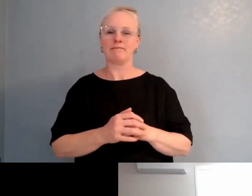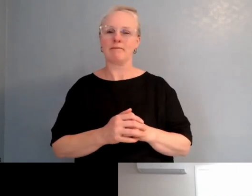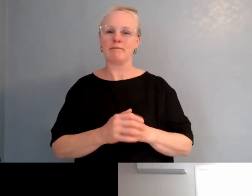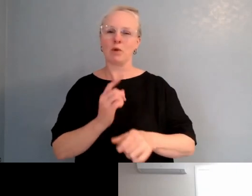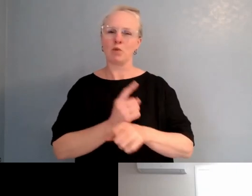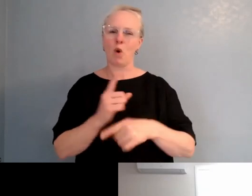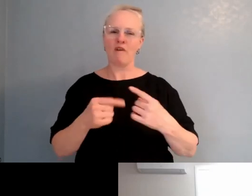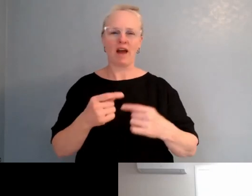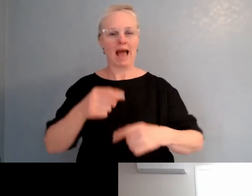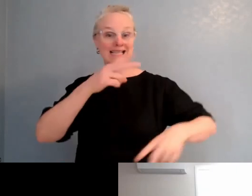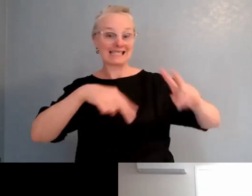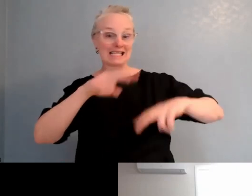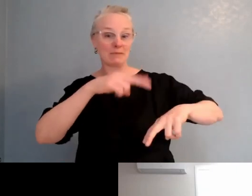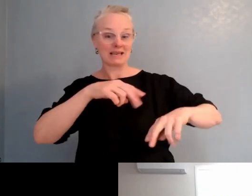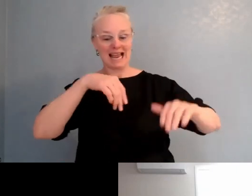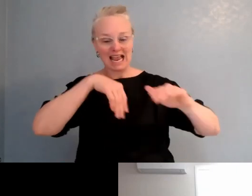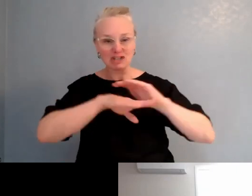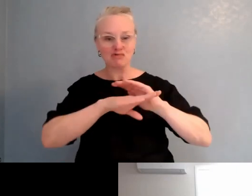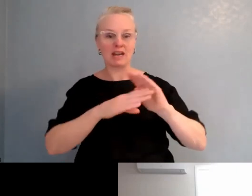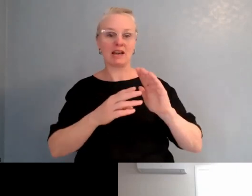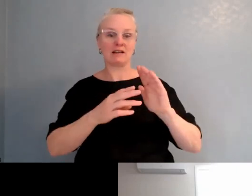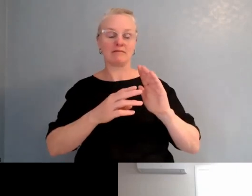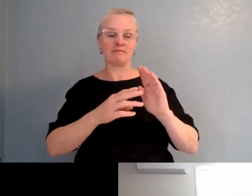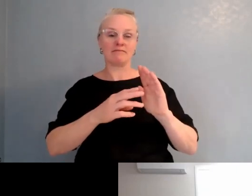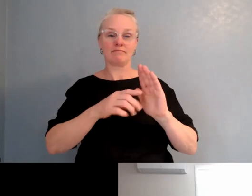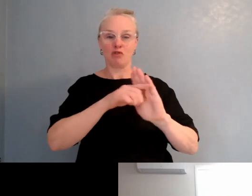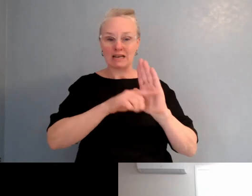for entry into the unit, and how you support tamariki